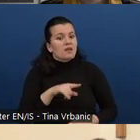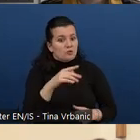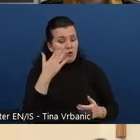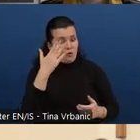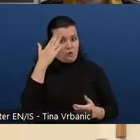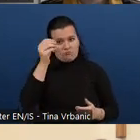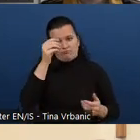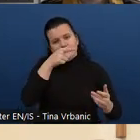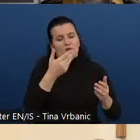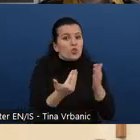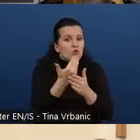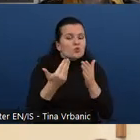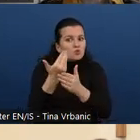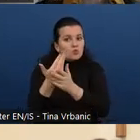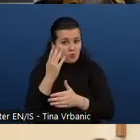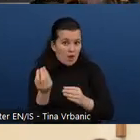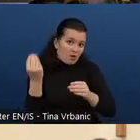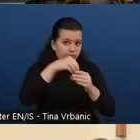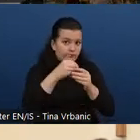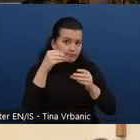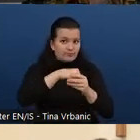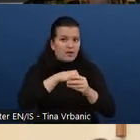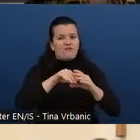Yeah, that's a good question.